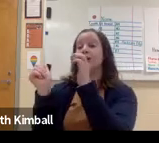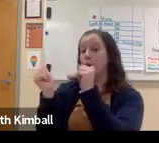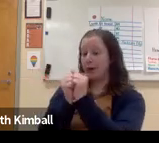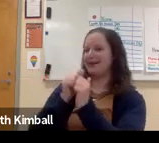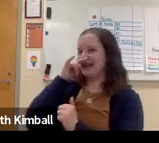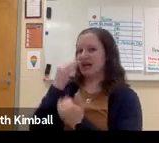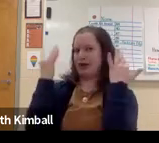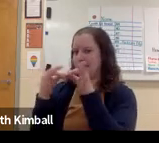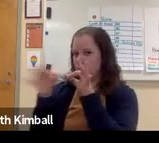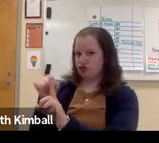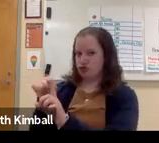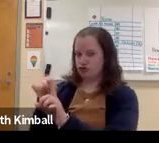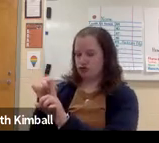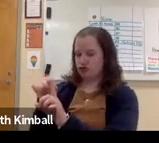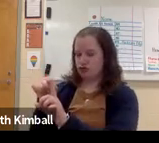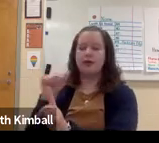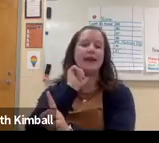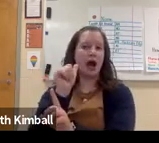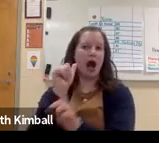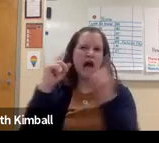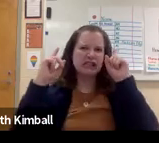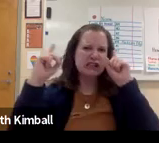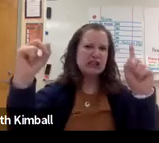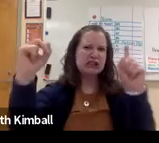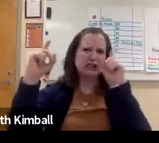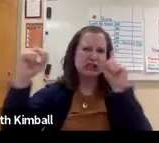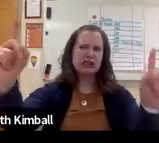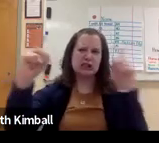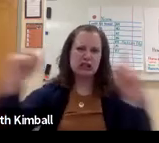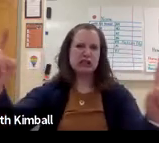and it is captioned with kid friendly captions.